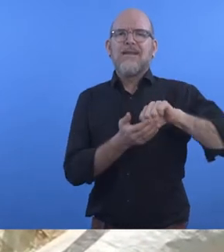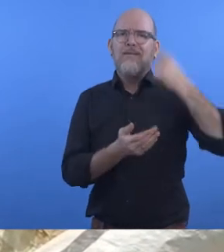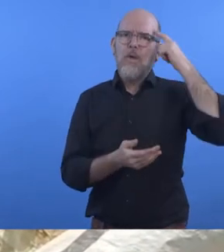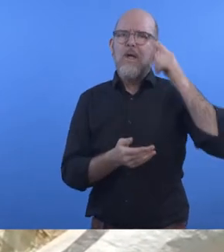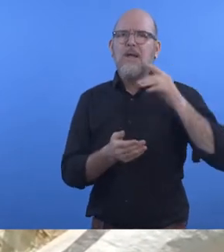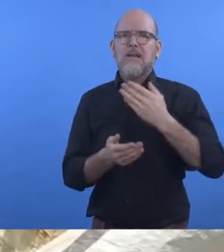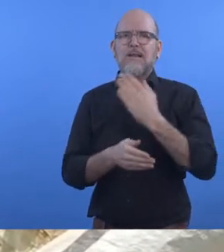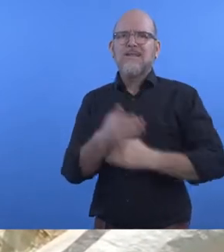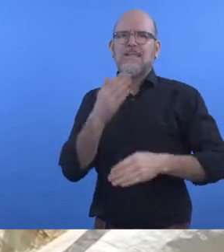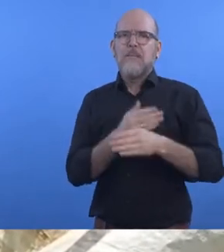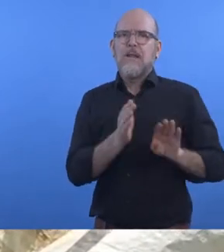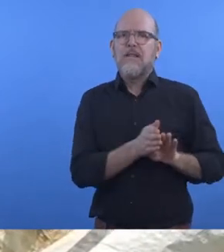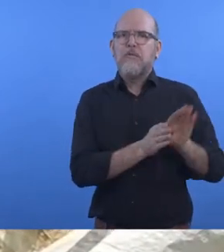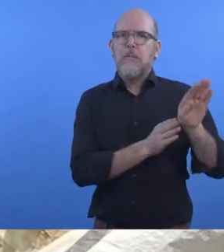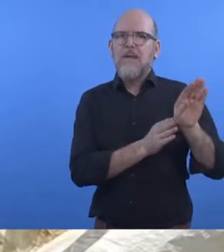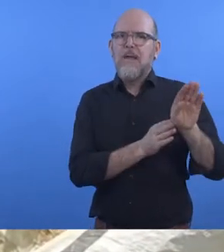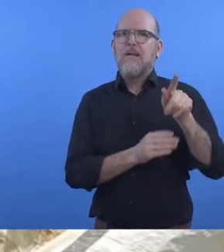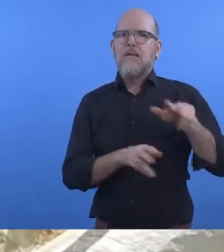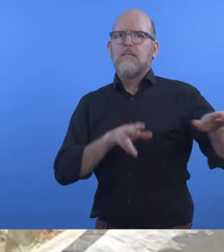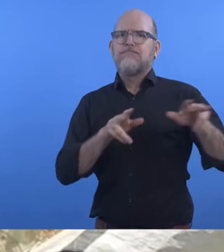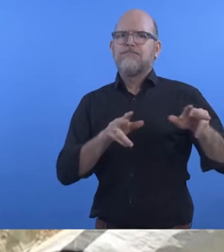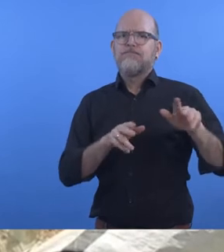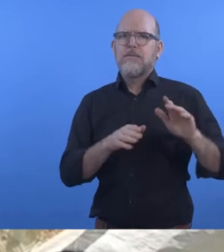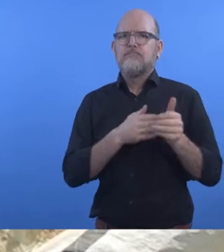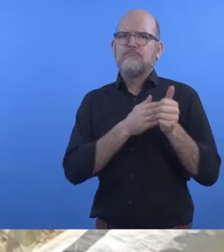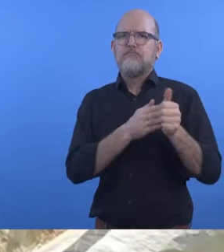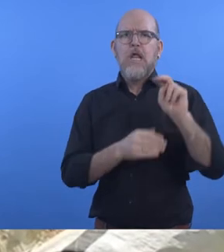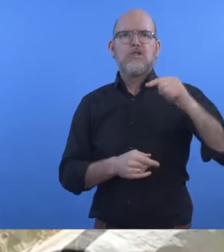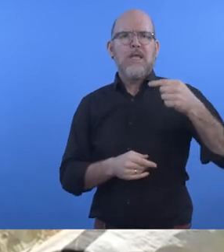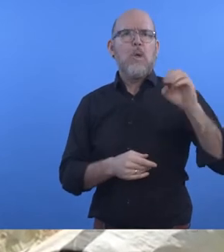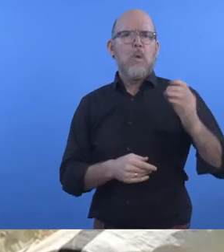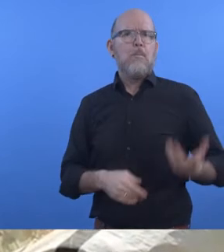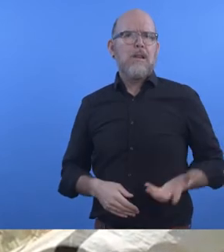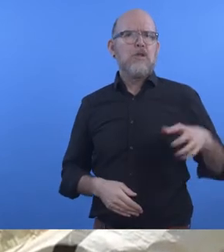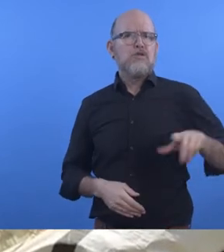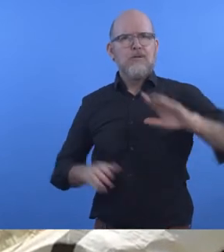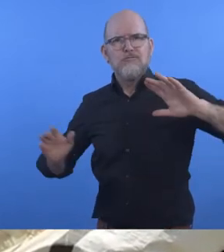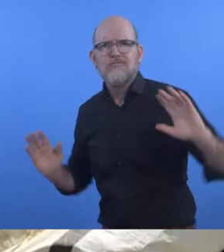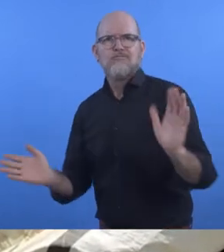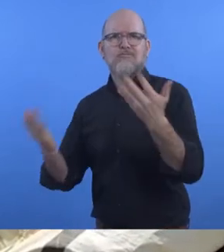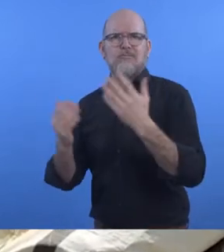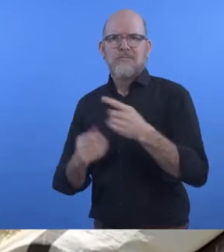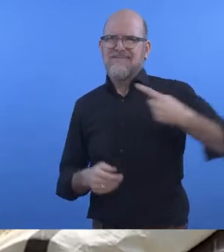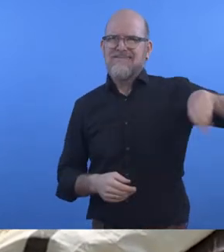in Development, a leading NGO in Bangladesh. It identifies inaccessible